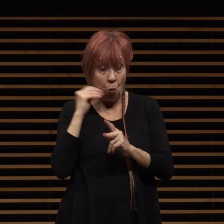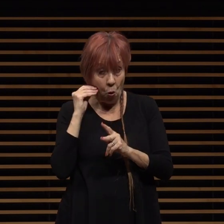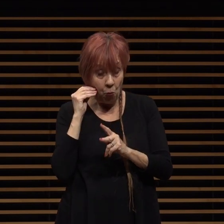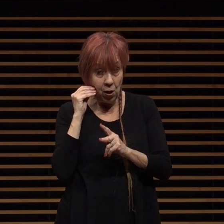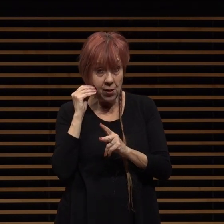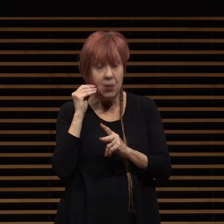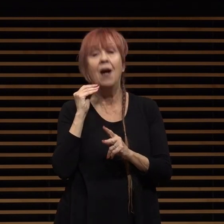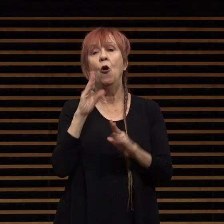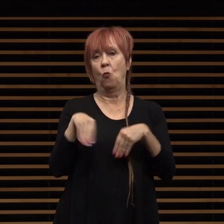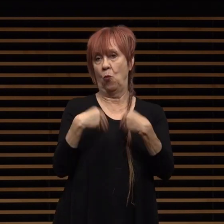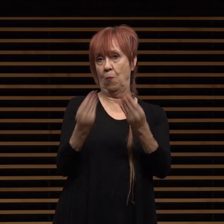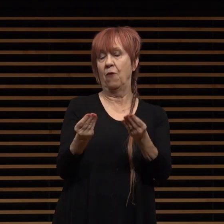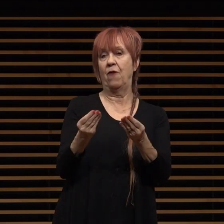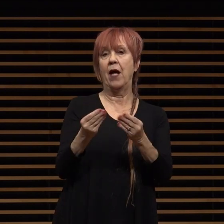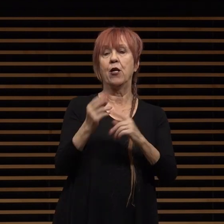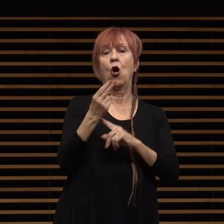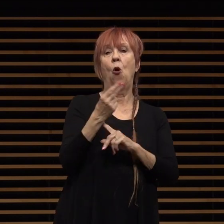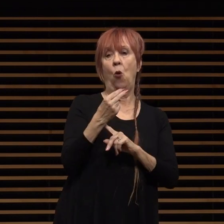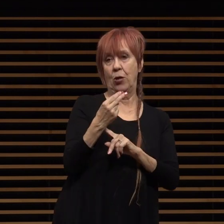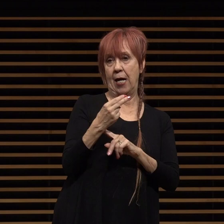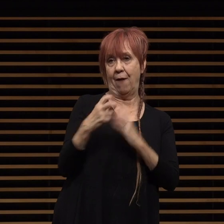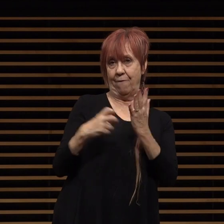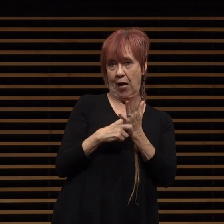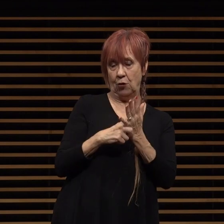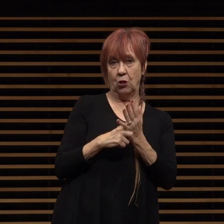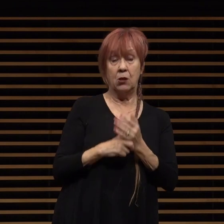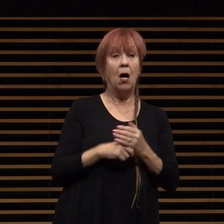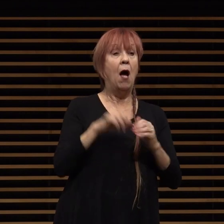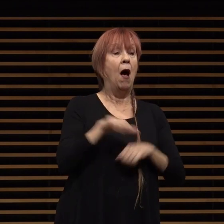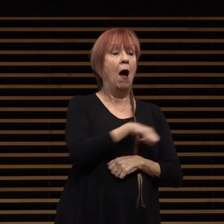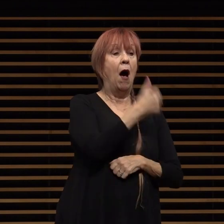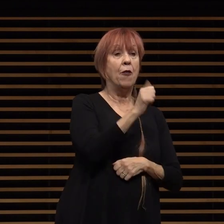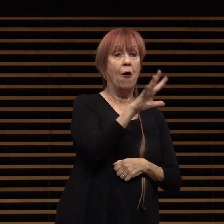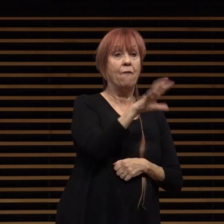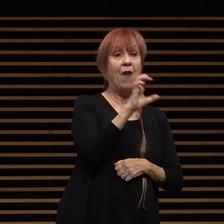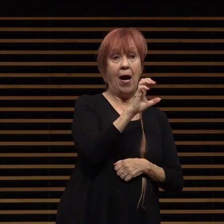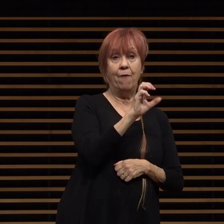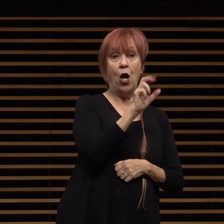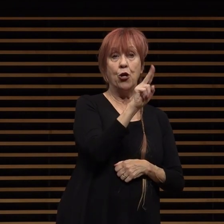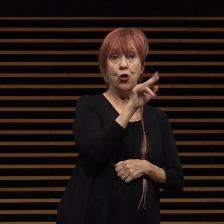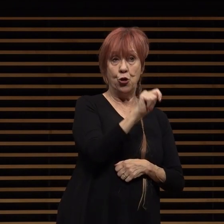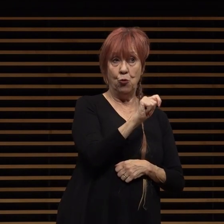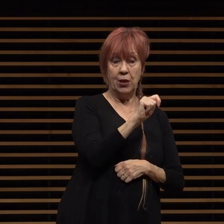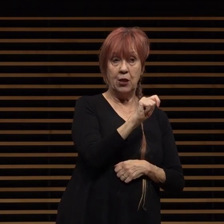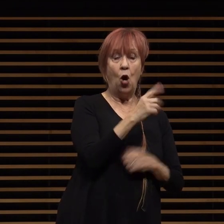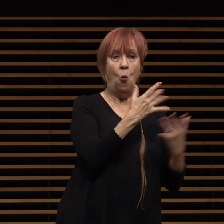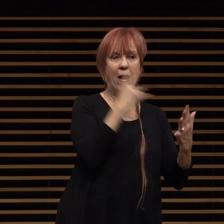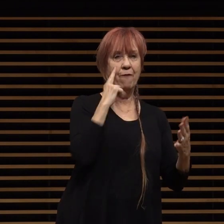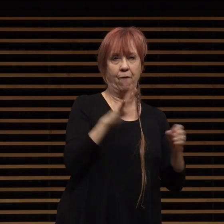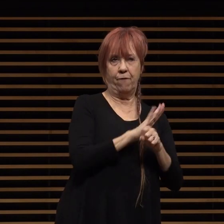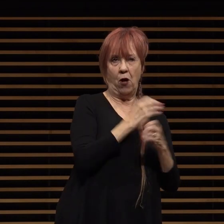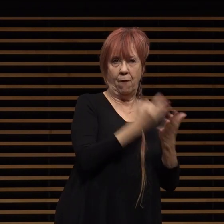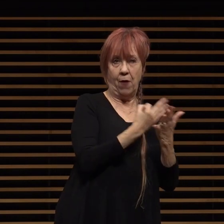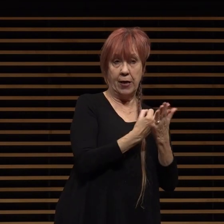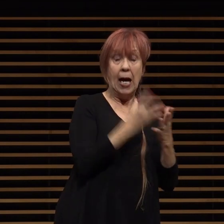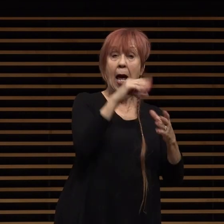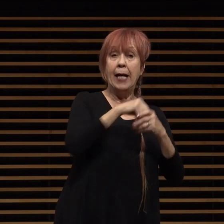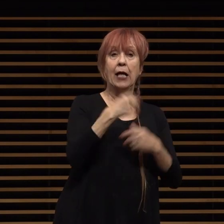were provided motel vouchers another 500 units are awaiting full funding